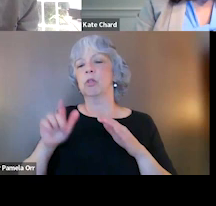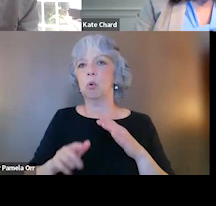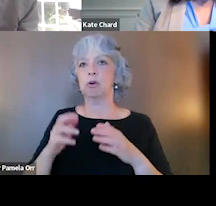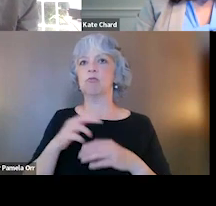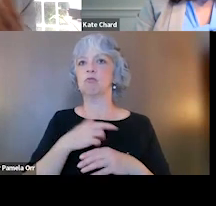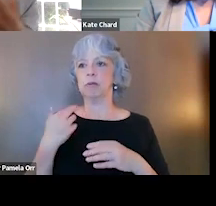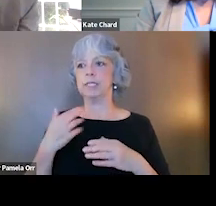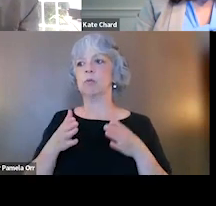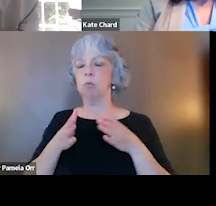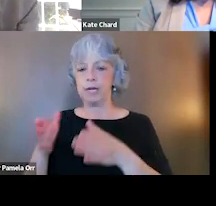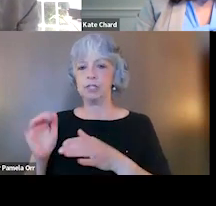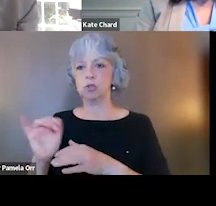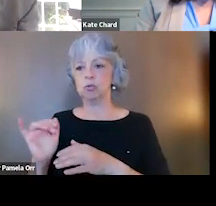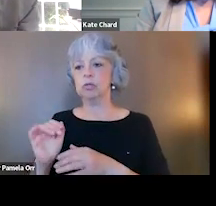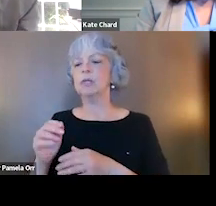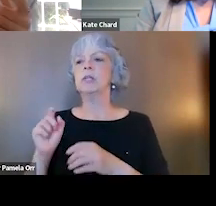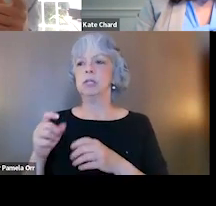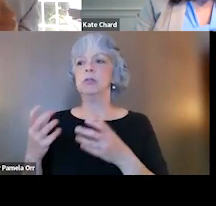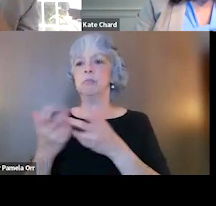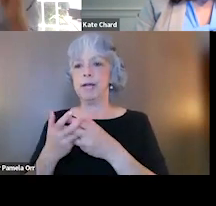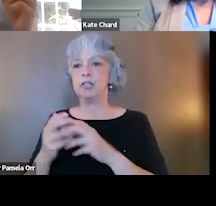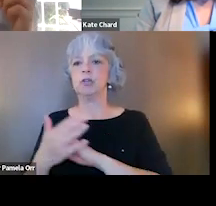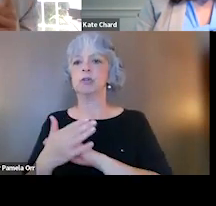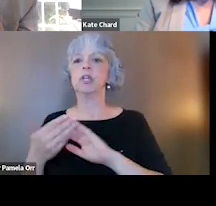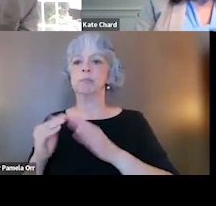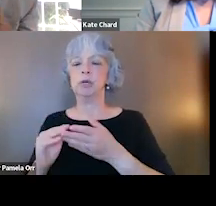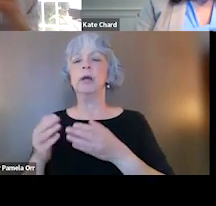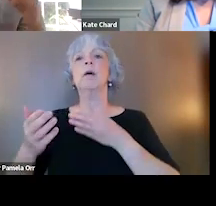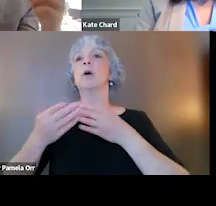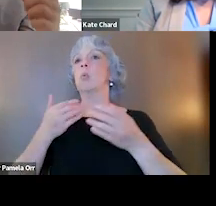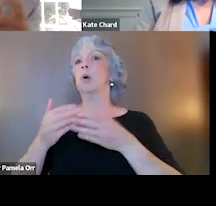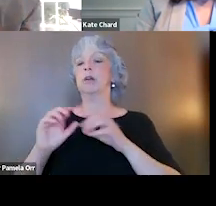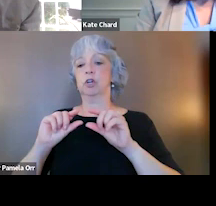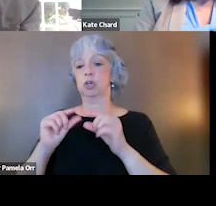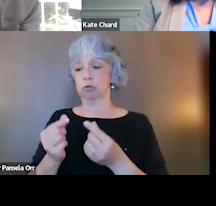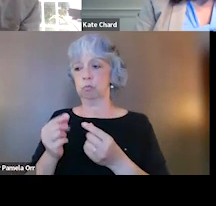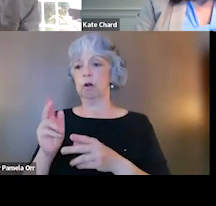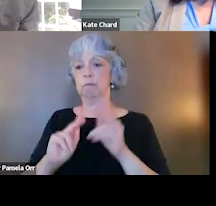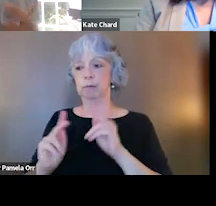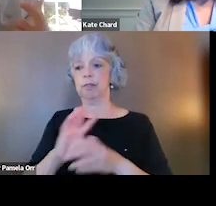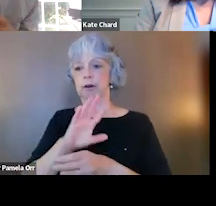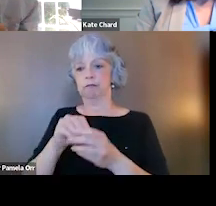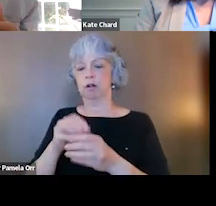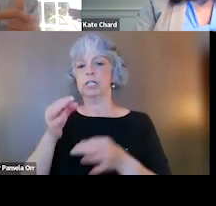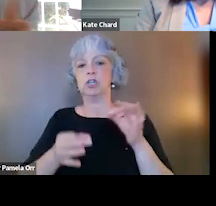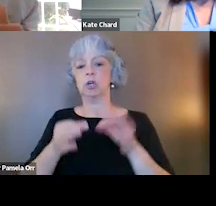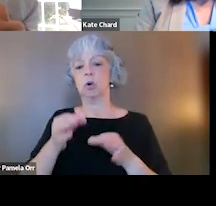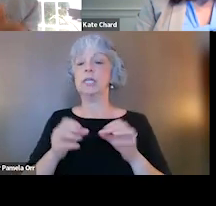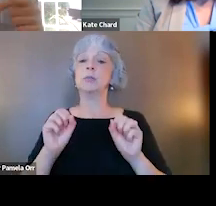We understand you're gonna serve who's in your community. But what I wanna highlight is that whatever group of participants you are serving in your court, it's actually possible to conceptualize